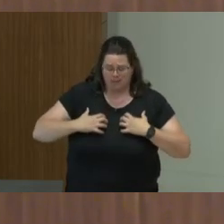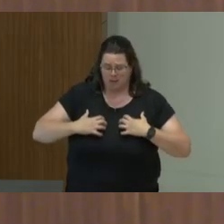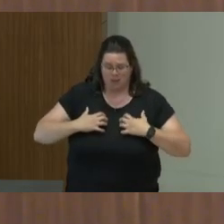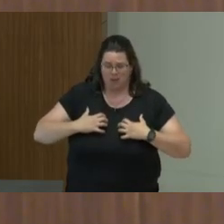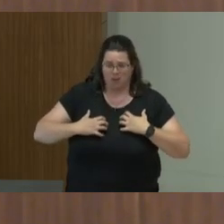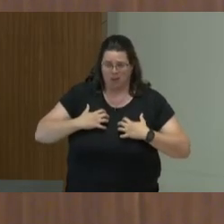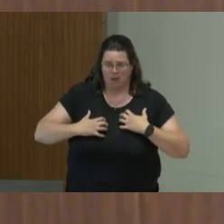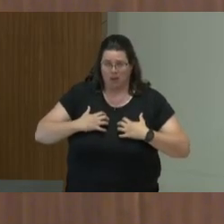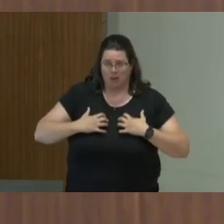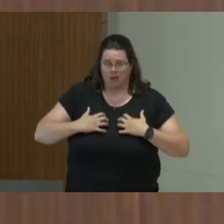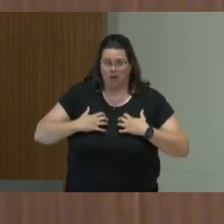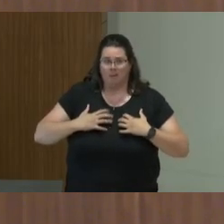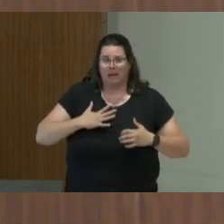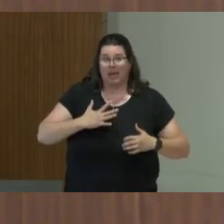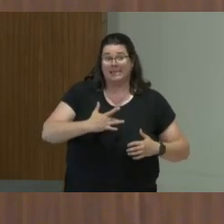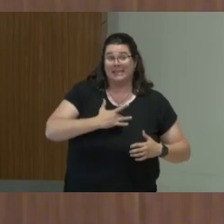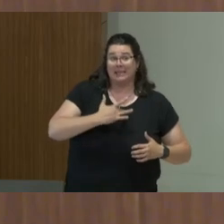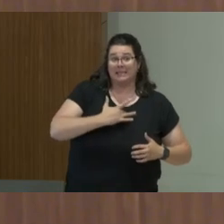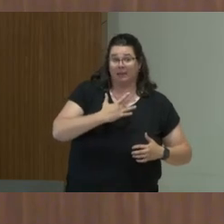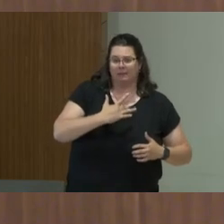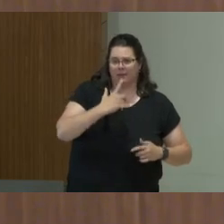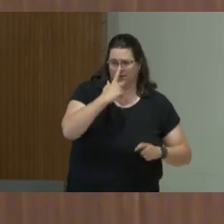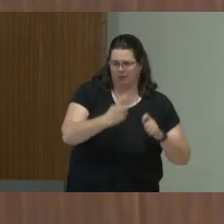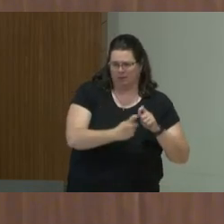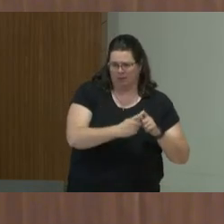as well as who are just, how do we miss this?